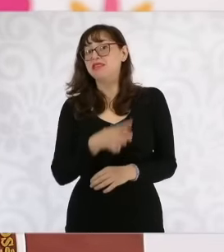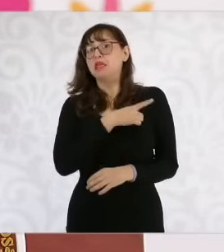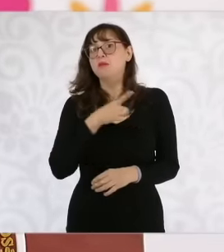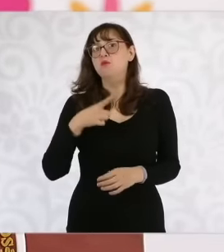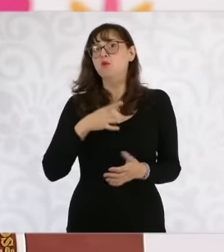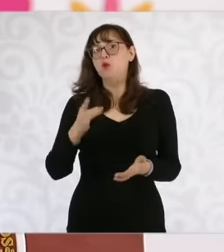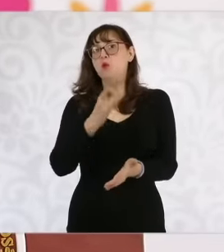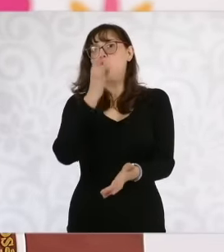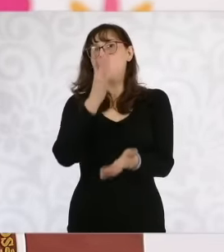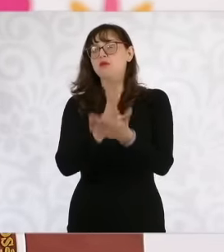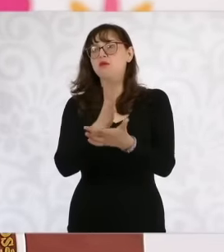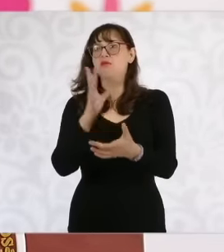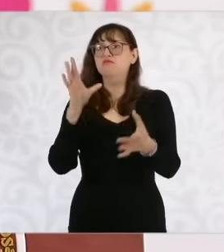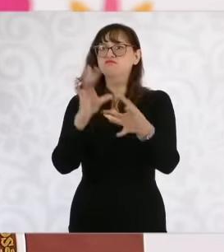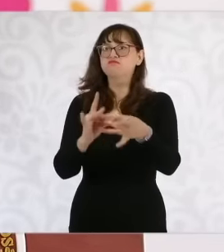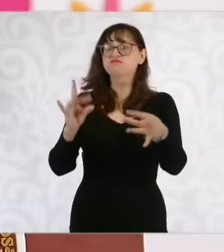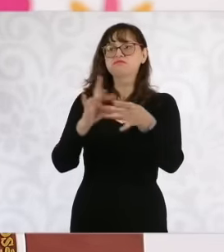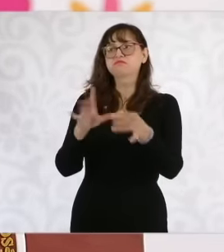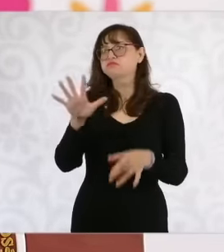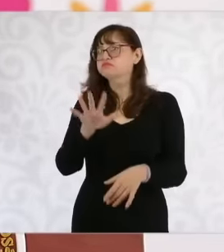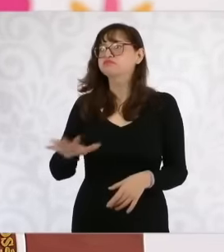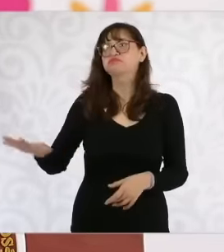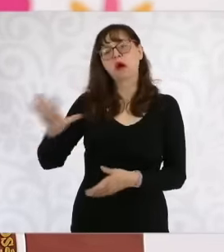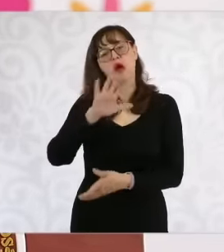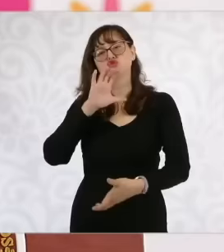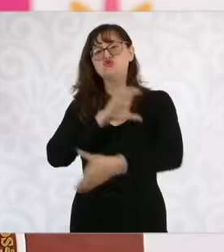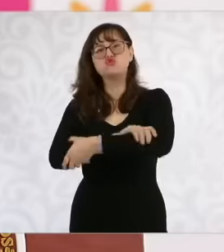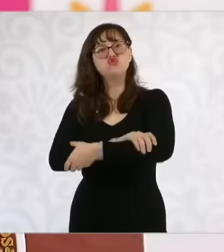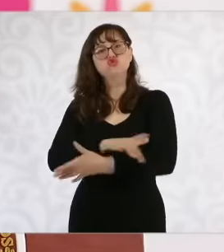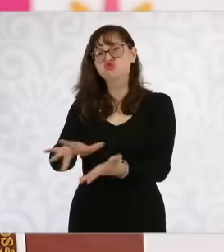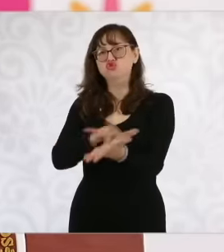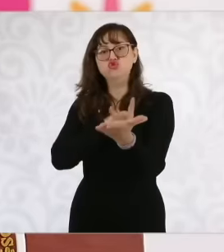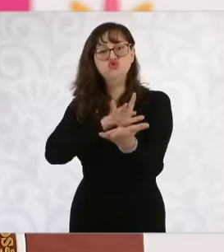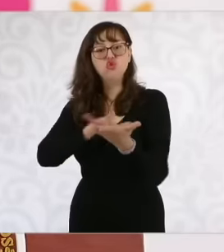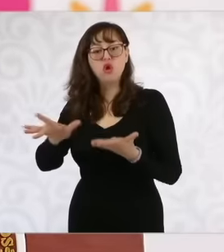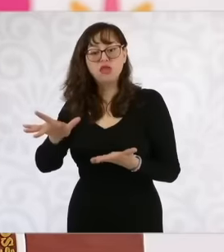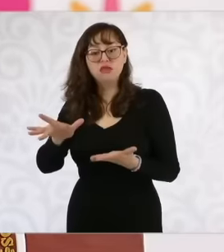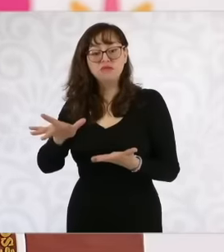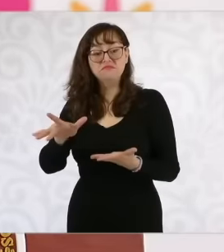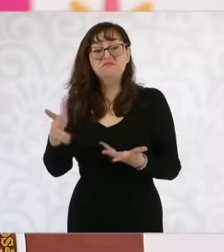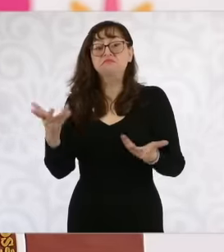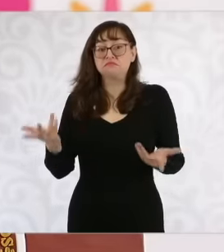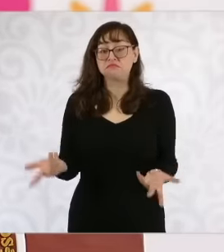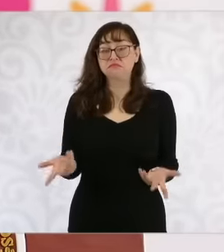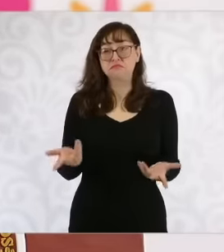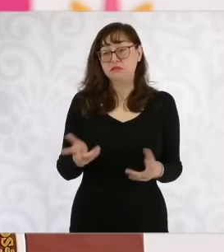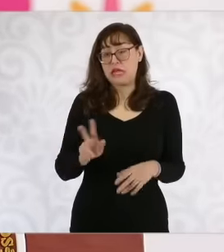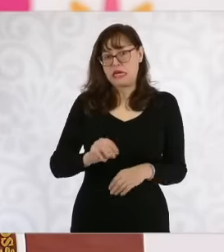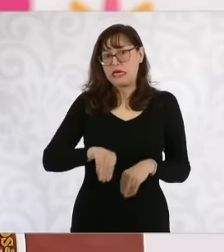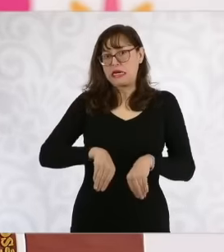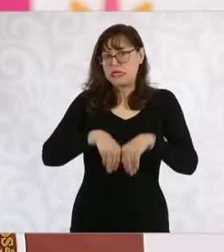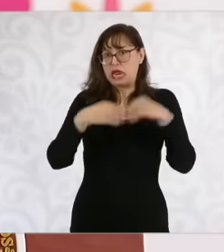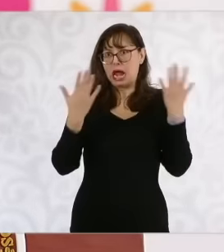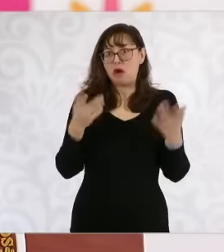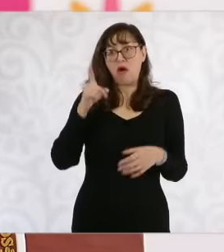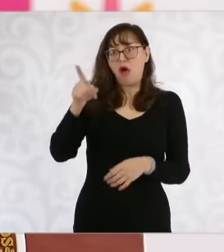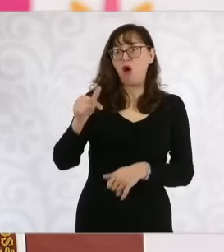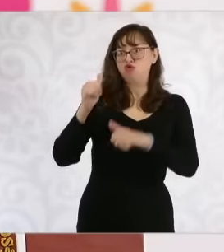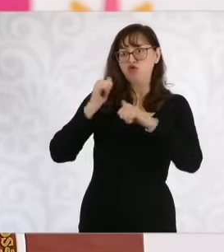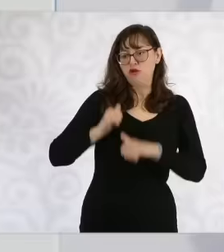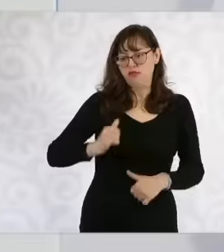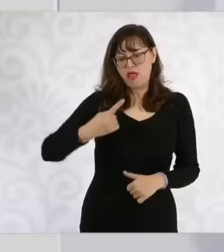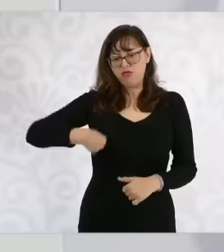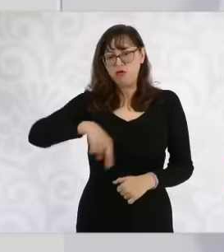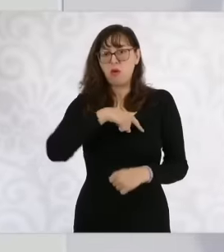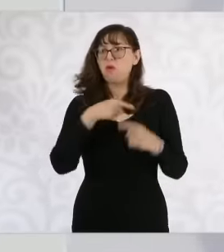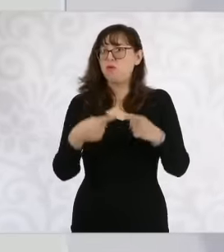with everyone. There are differences on some issues. But that doesn't mean that it is always our solidarity